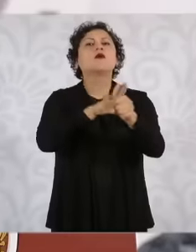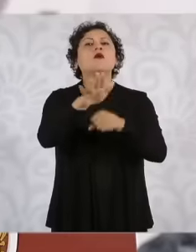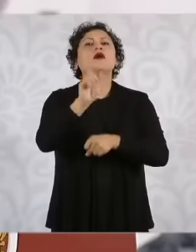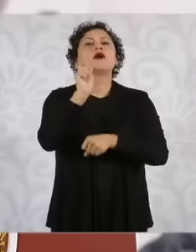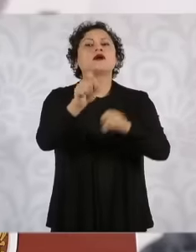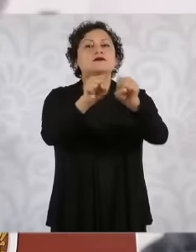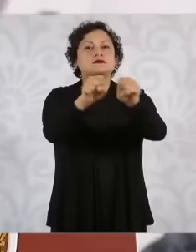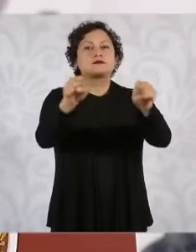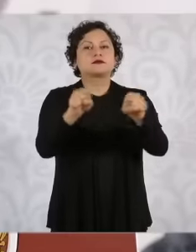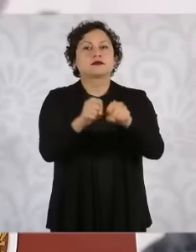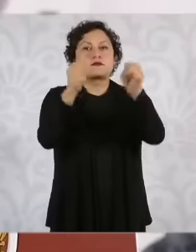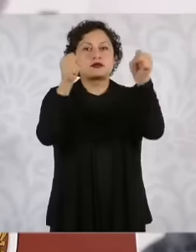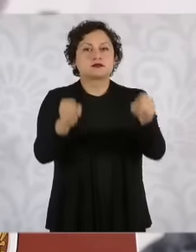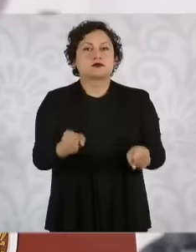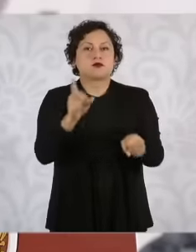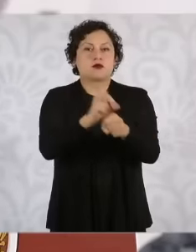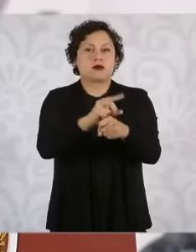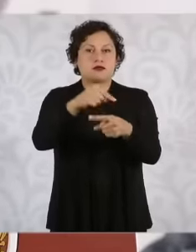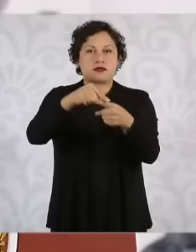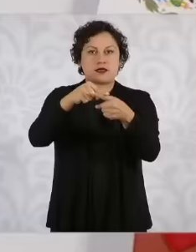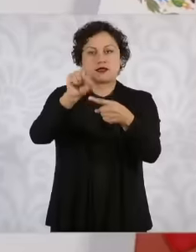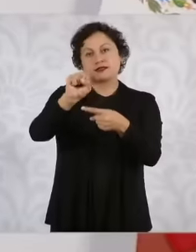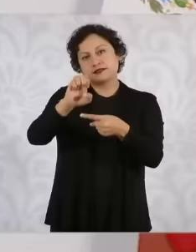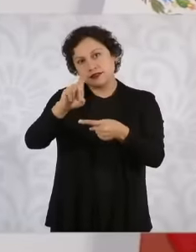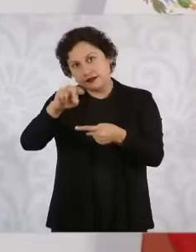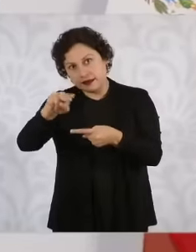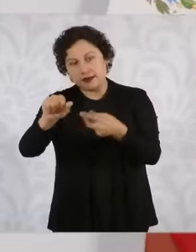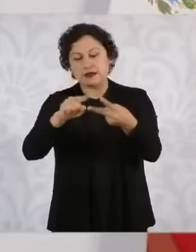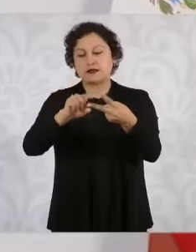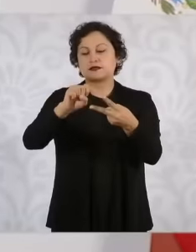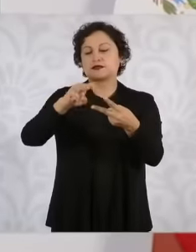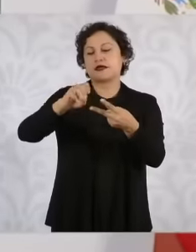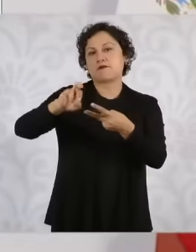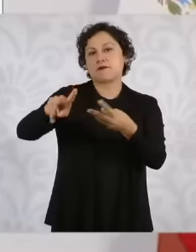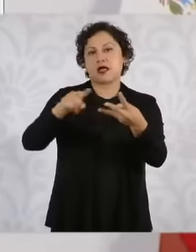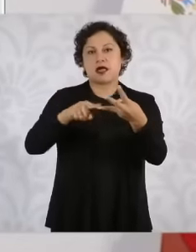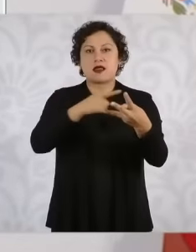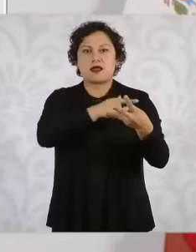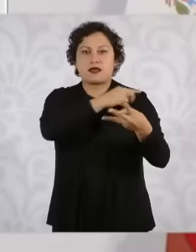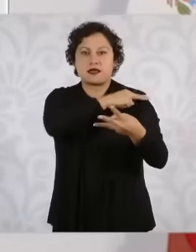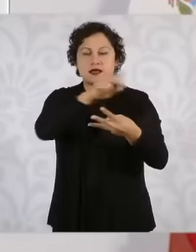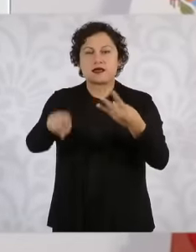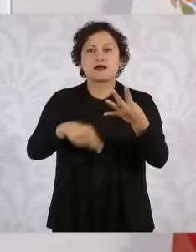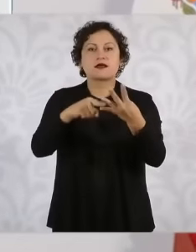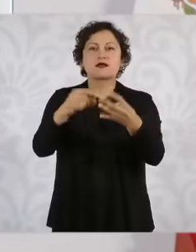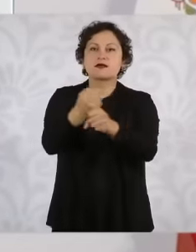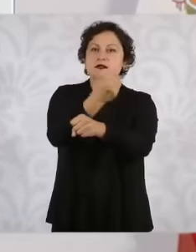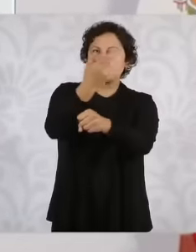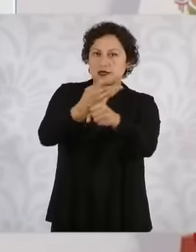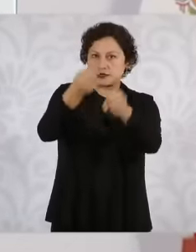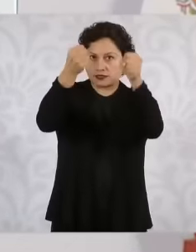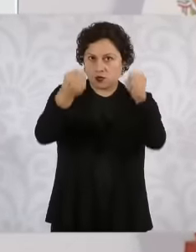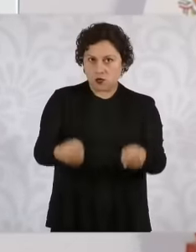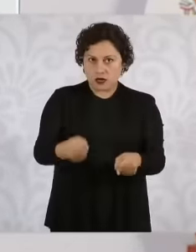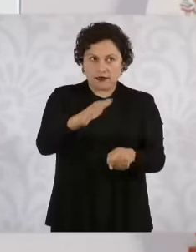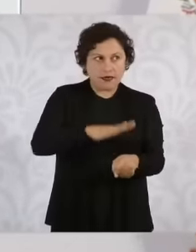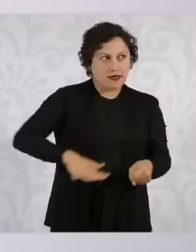of the defense of the navy of the national guard and the Secretariat of Citizen Security itself and